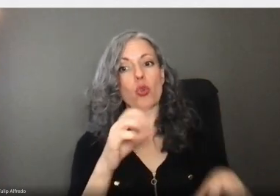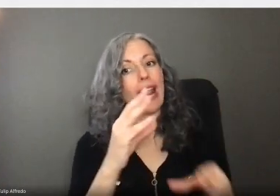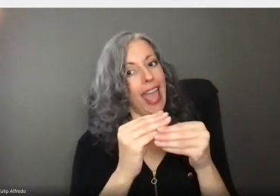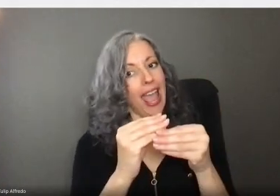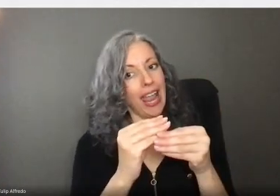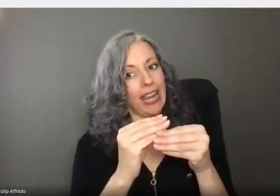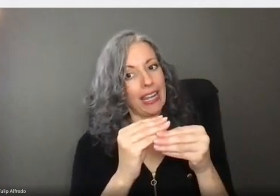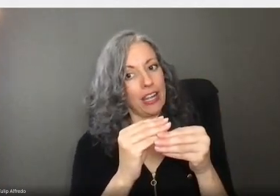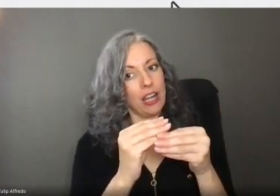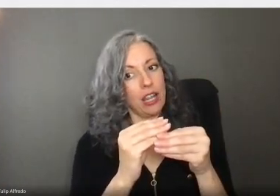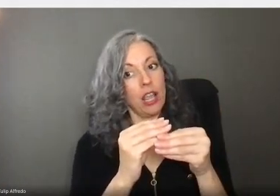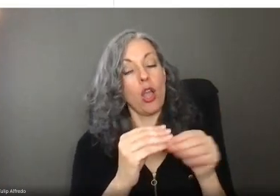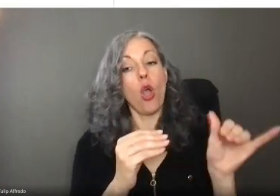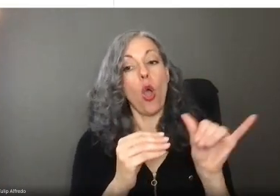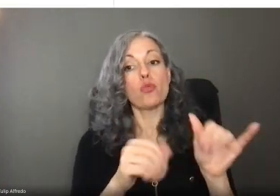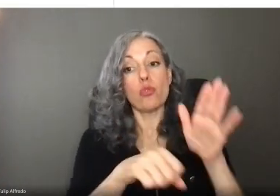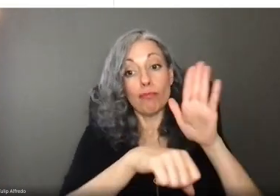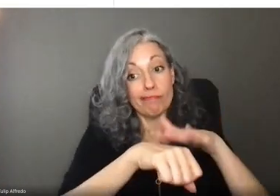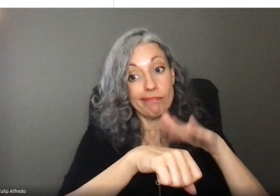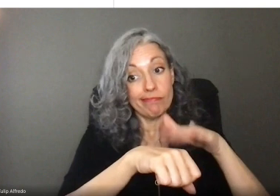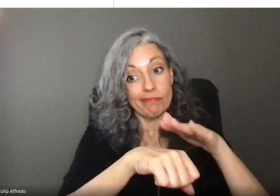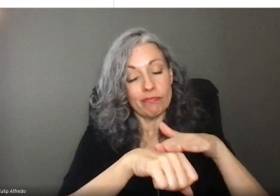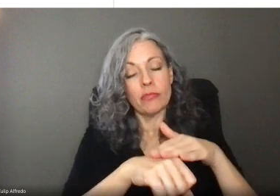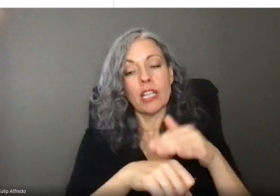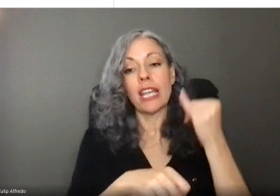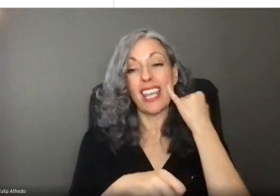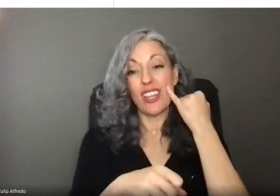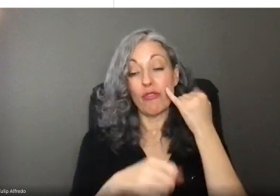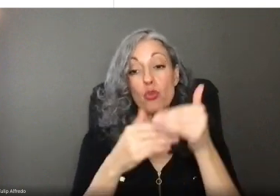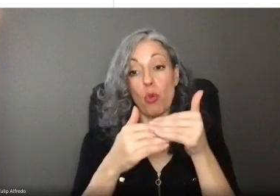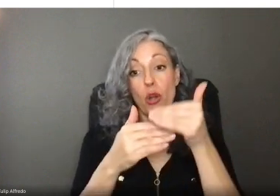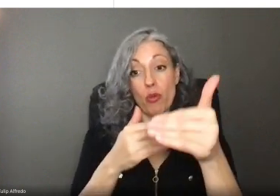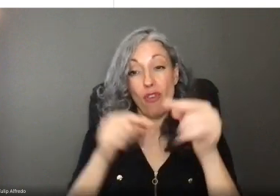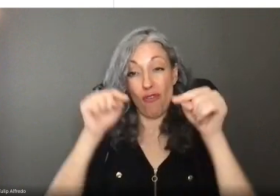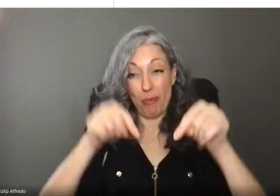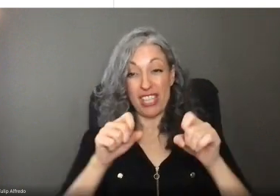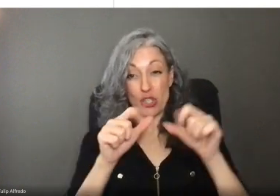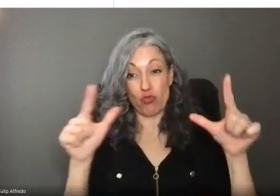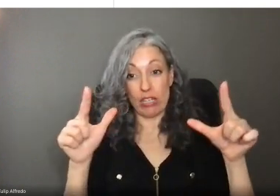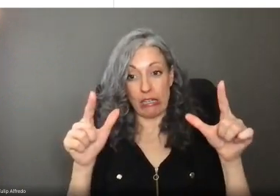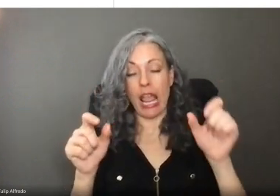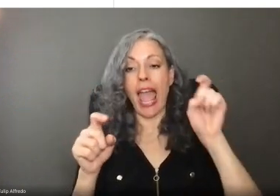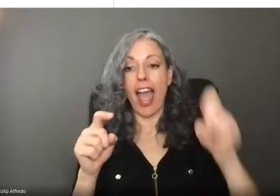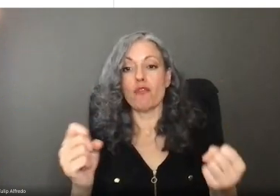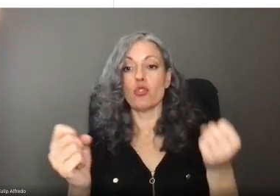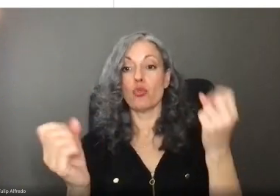One quick tip for the account creation process. To move on from the address screen, you must verify your address.